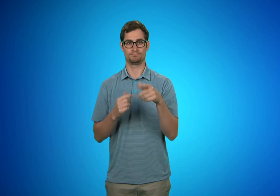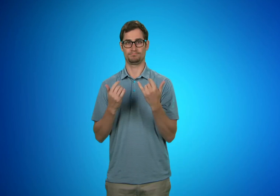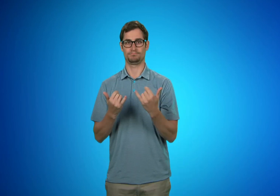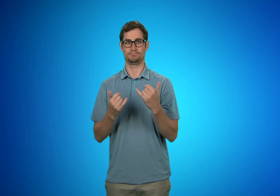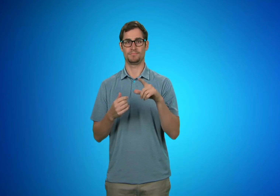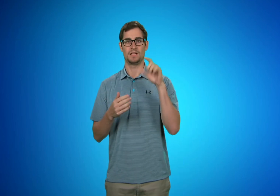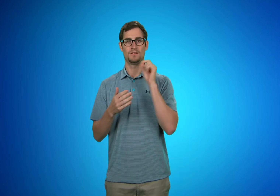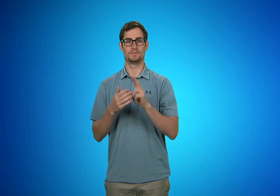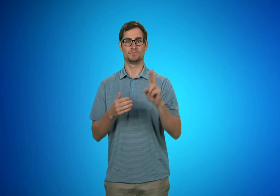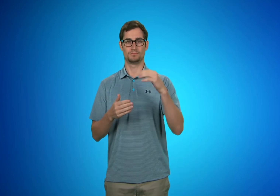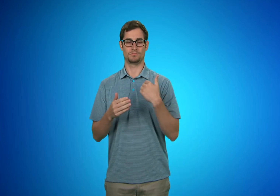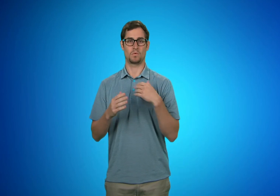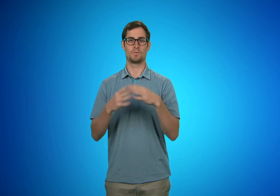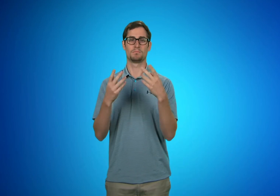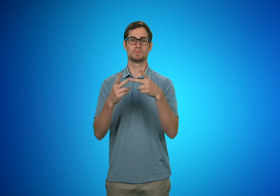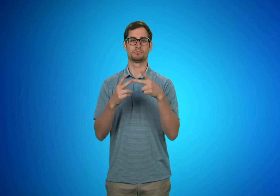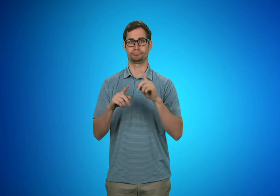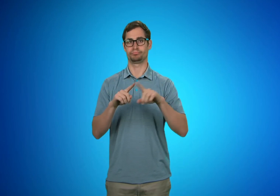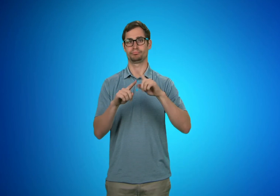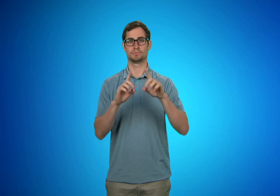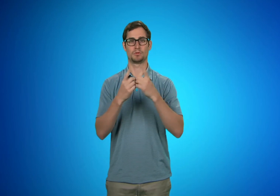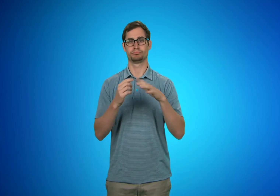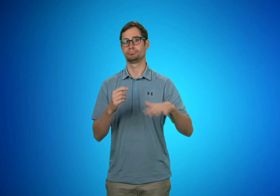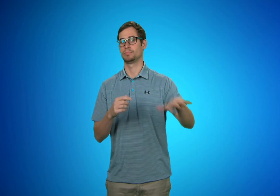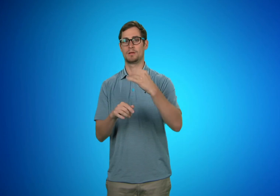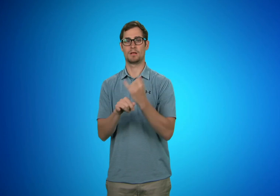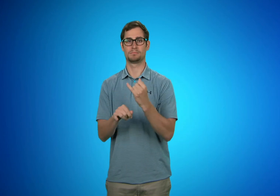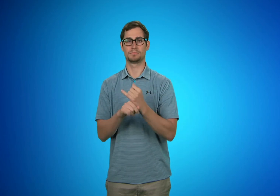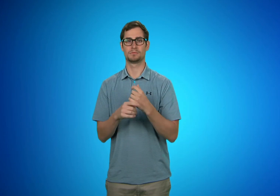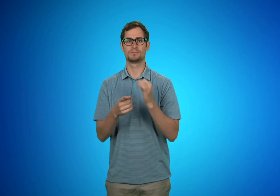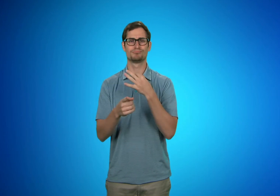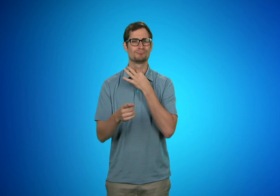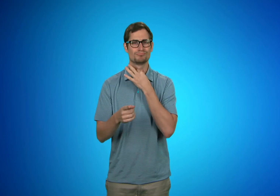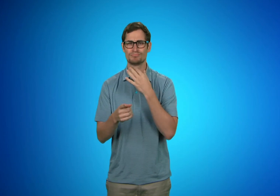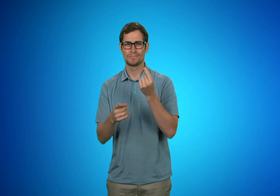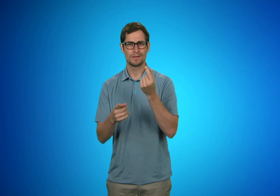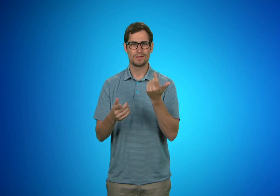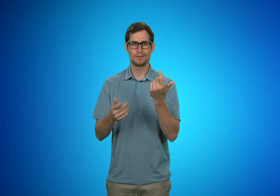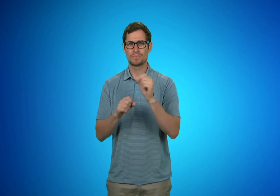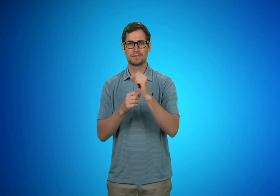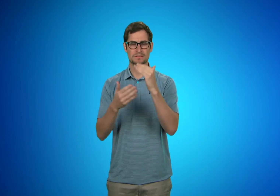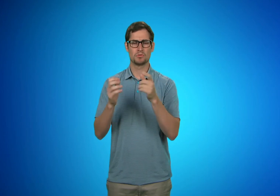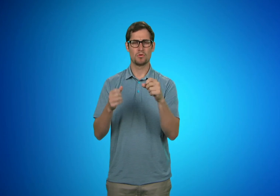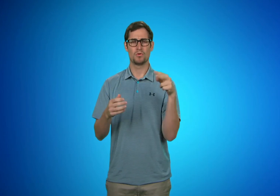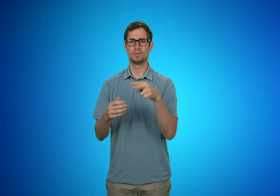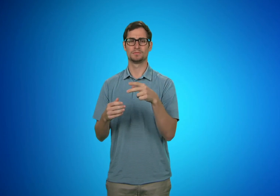Gallaudet University has open positions in different departments across the campus. If you wish to view the current job listing,